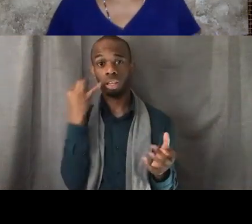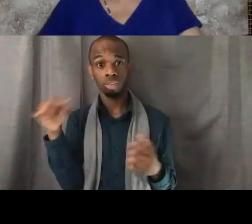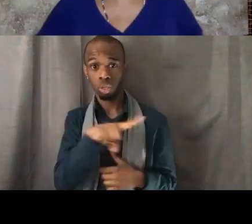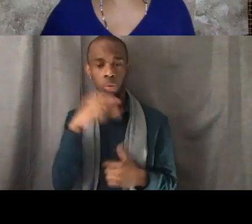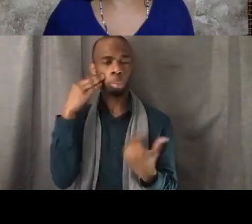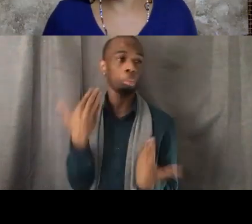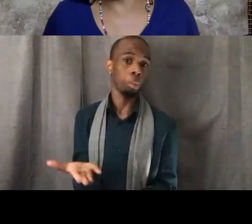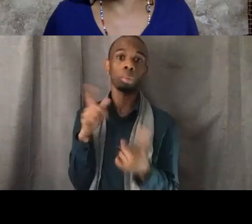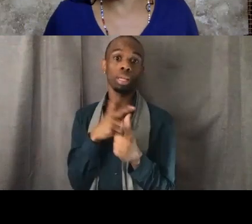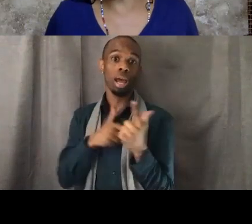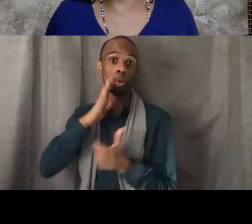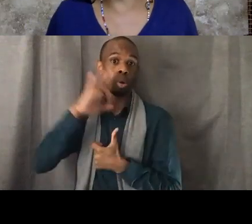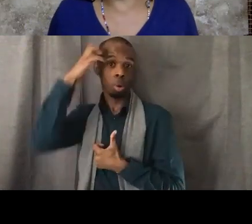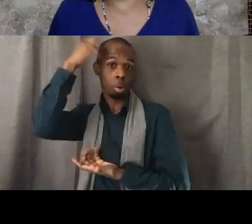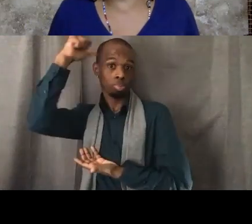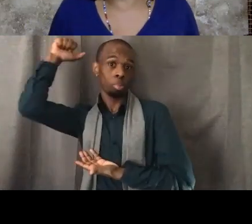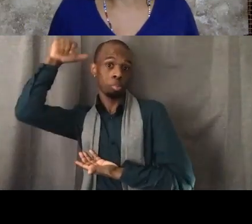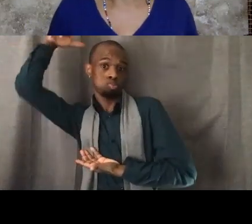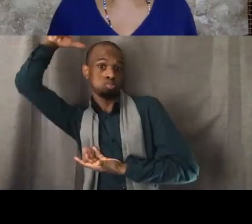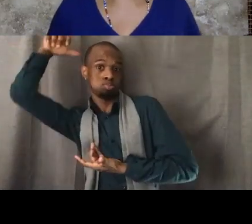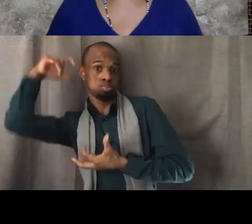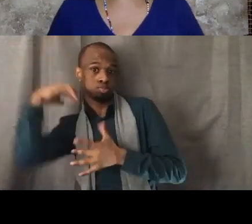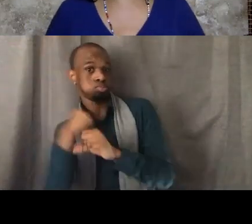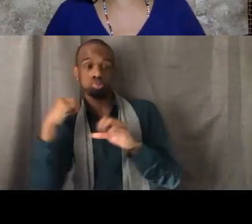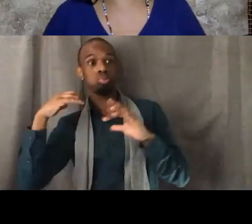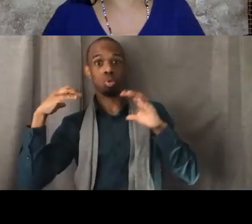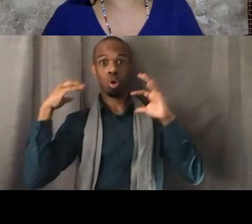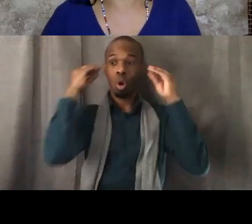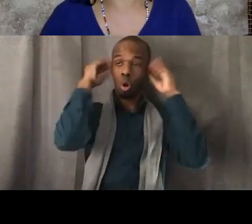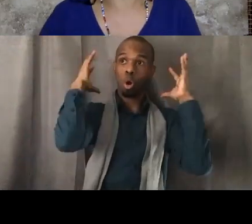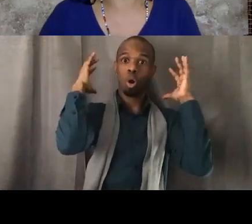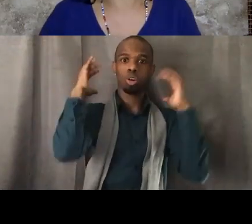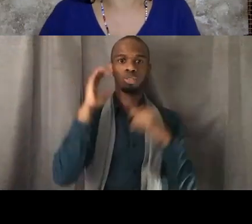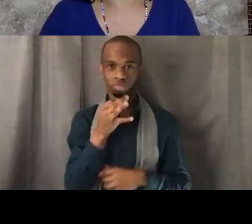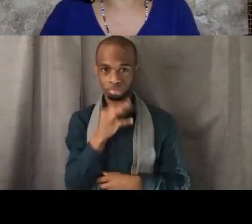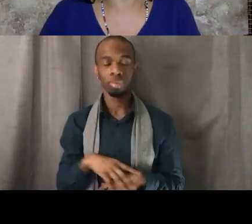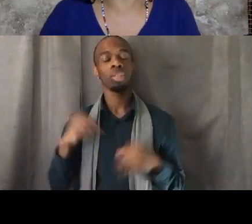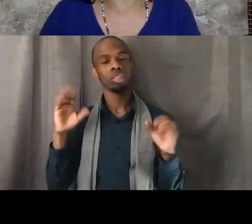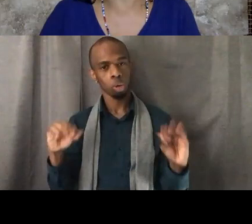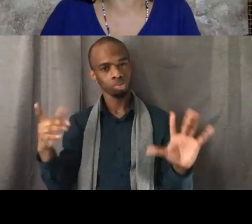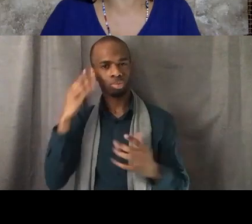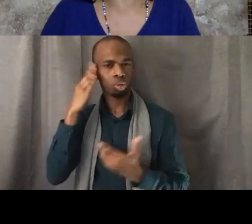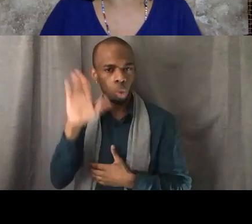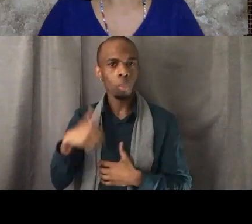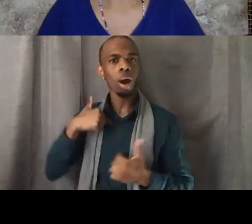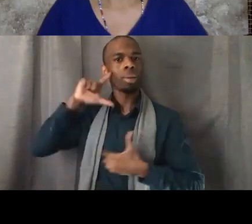I believe in the power of spirit and I do believe that there are moments